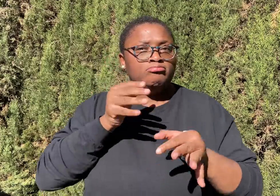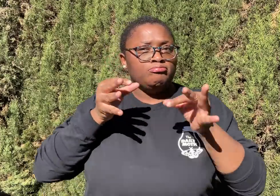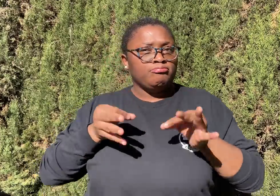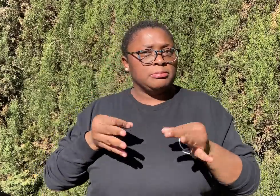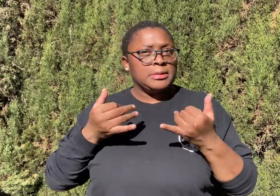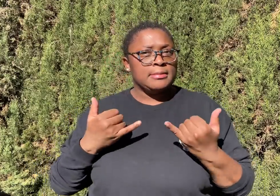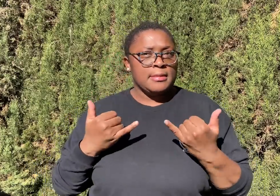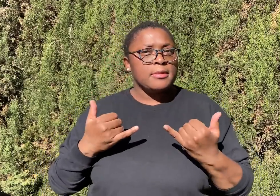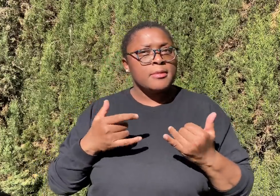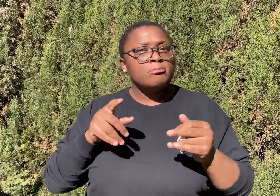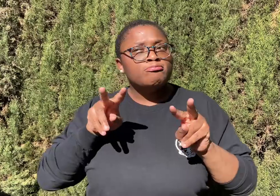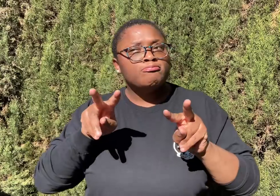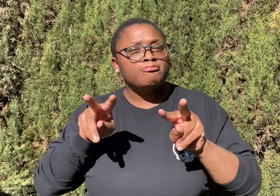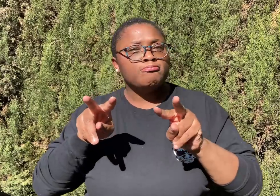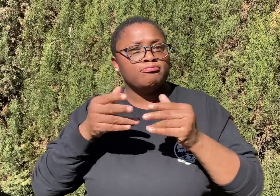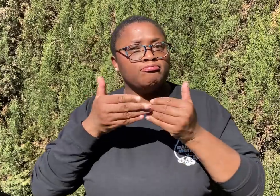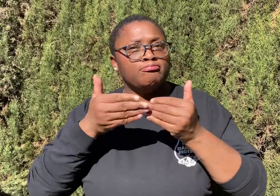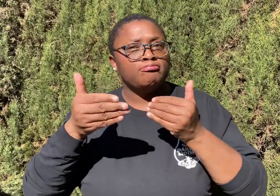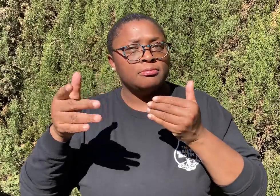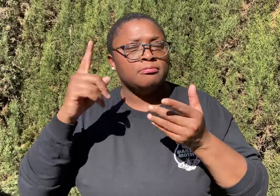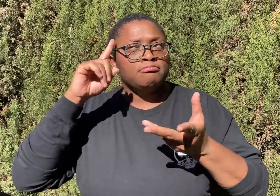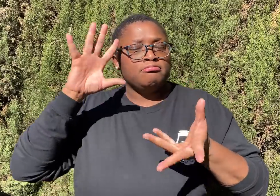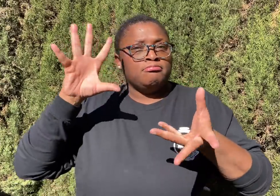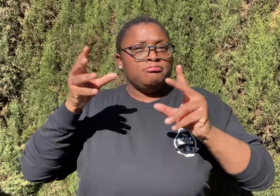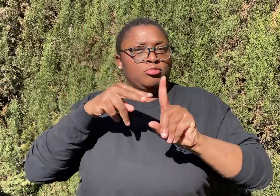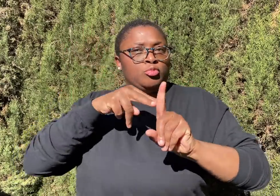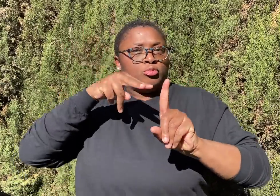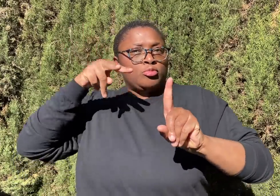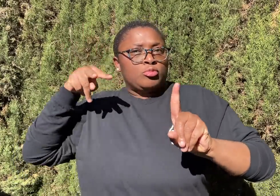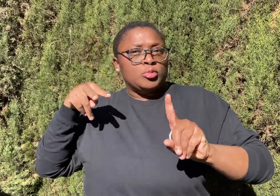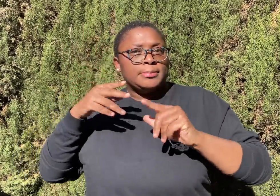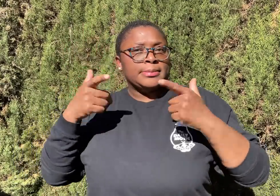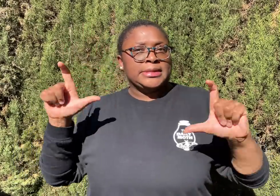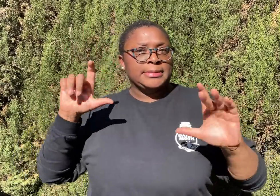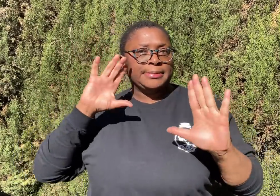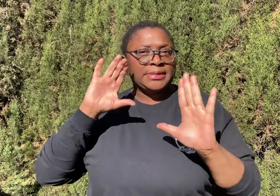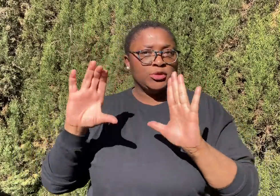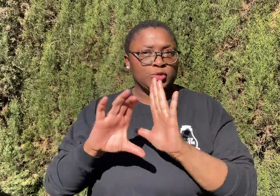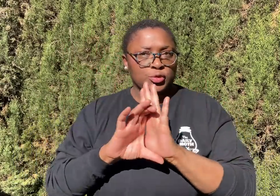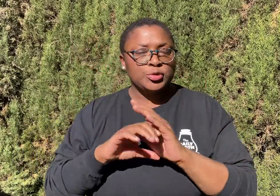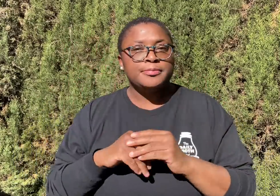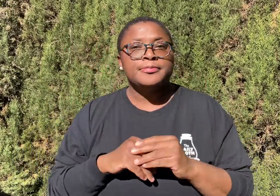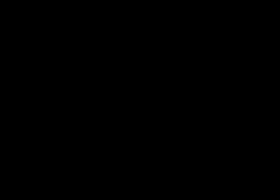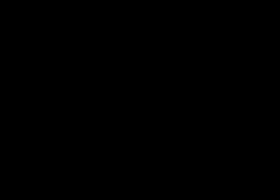He told the jurors to be careful to not rush to a decision but to look at things with a big picture.